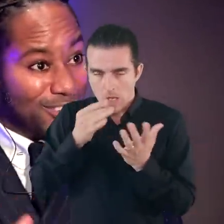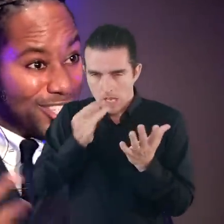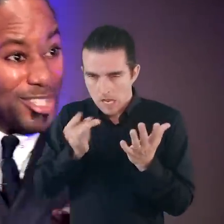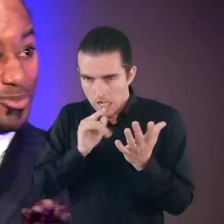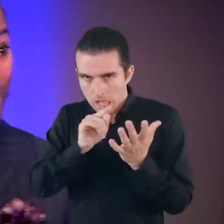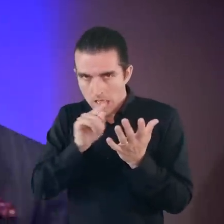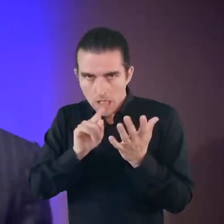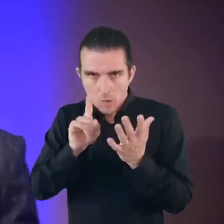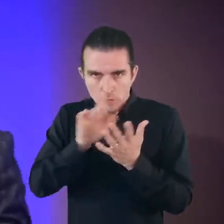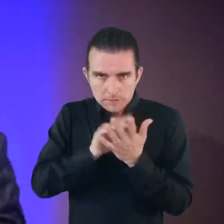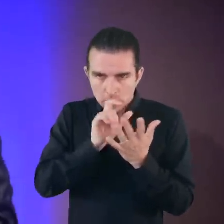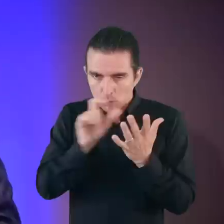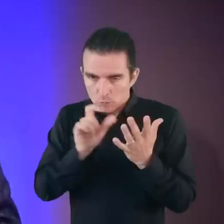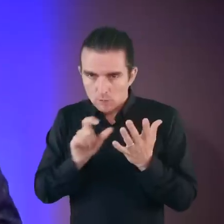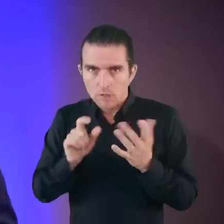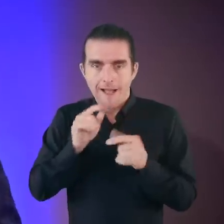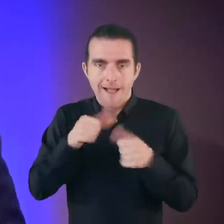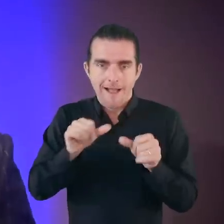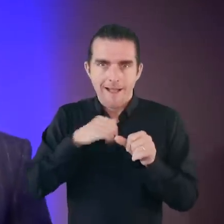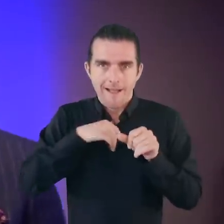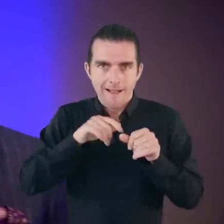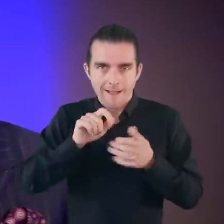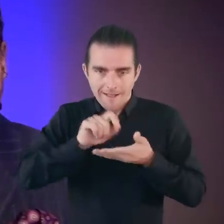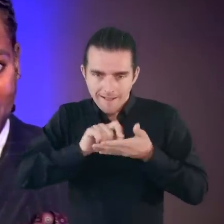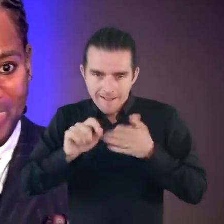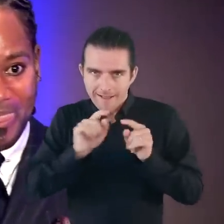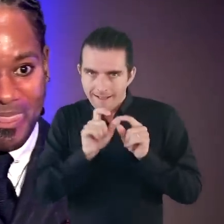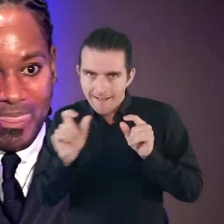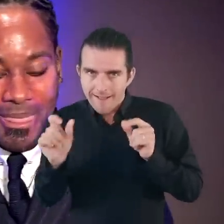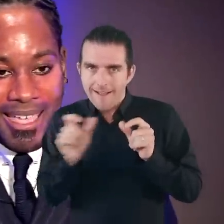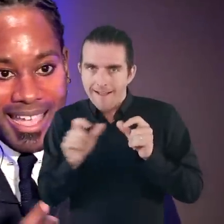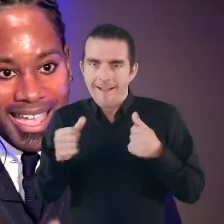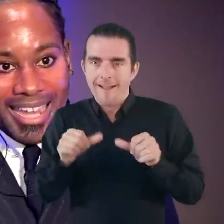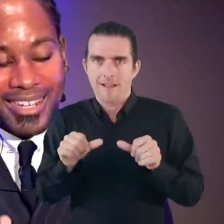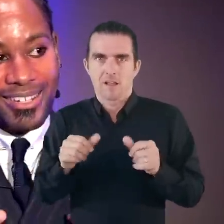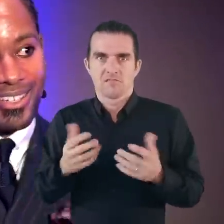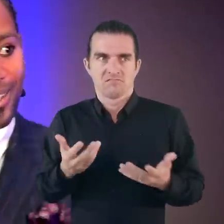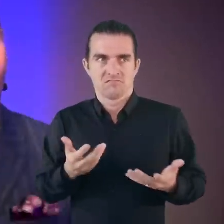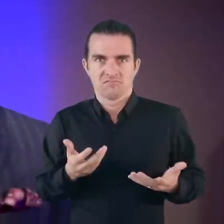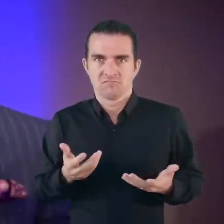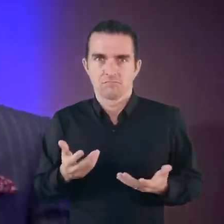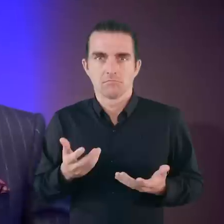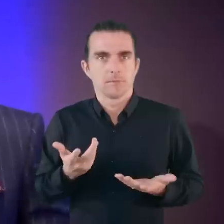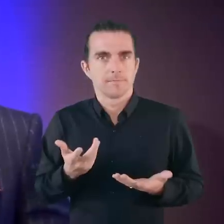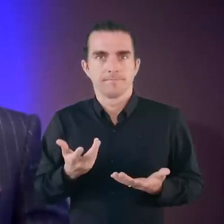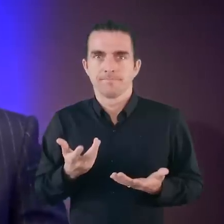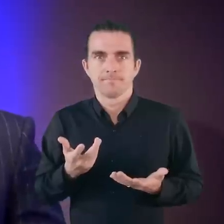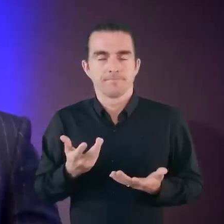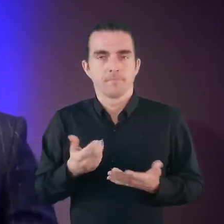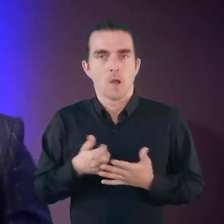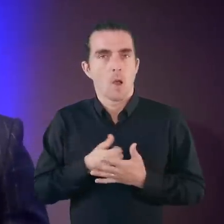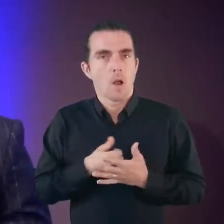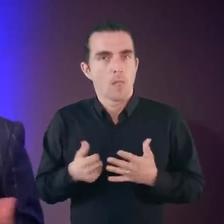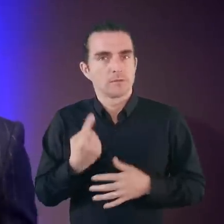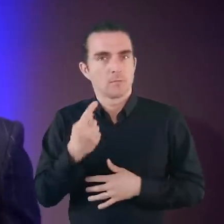I'm starting to use words now. I'm putting things together. It's great. And there's always that one person for all of us.